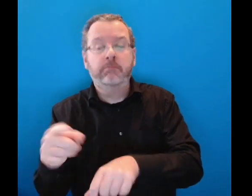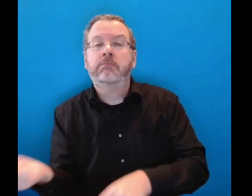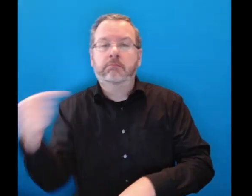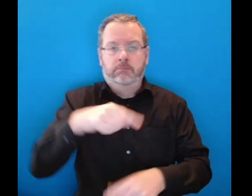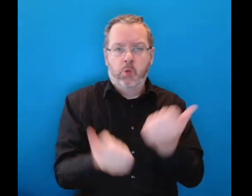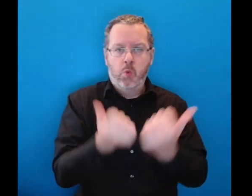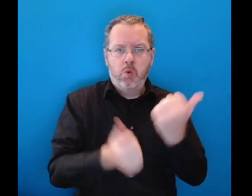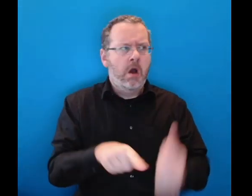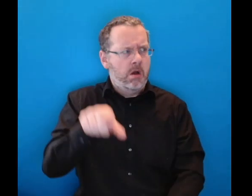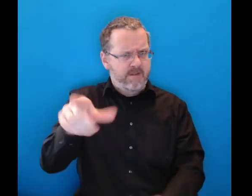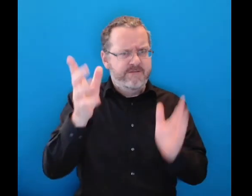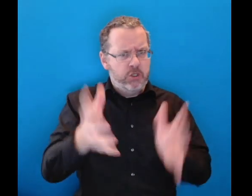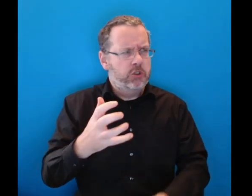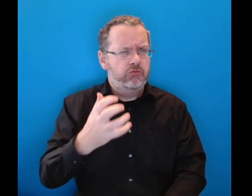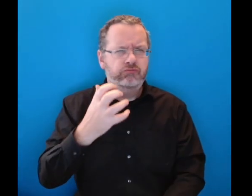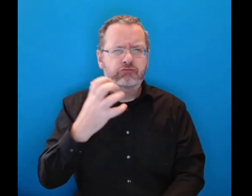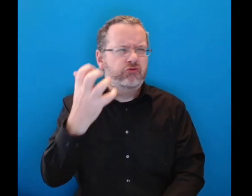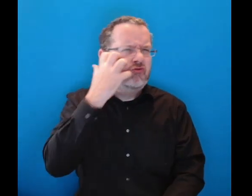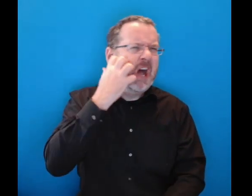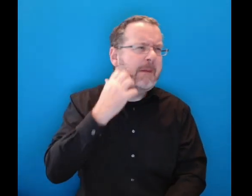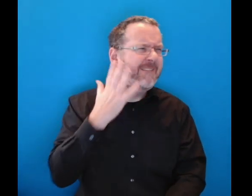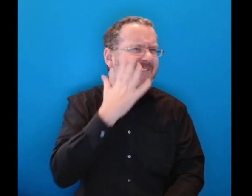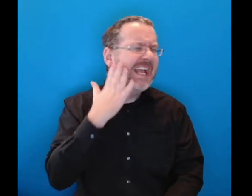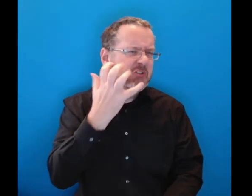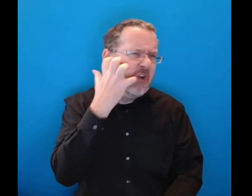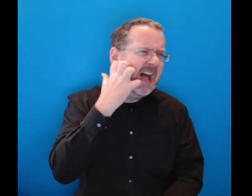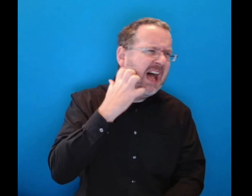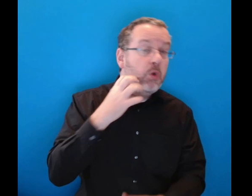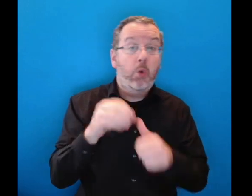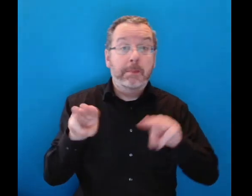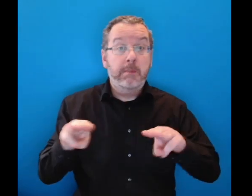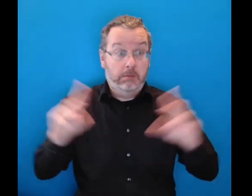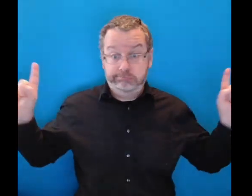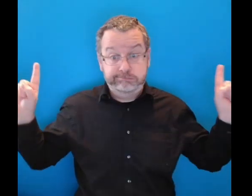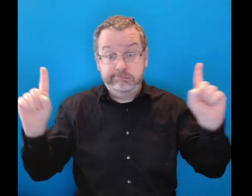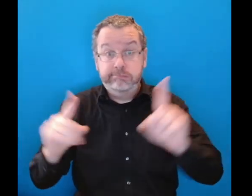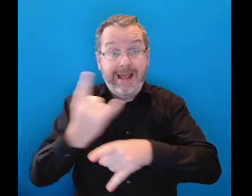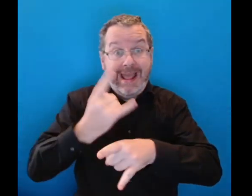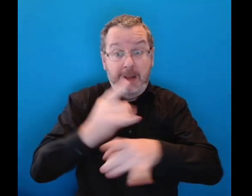that Michael had scratched his face and tried to bite others that helped bring him to the station,